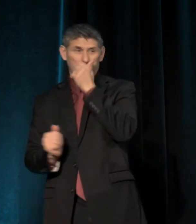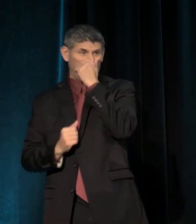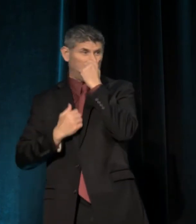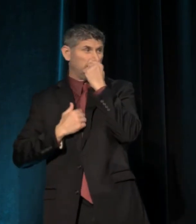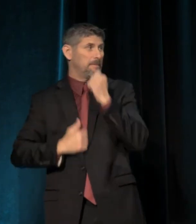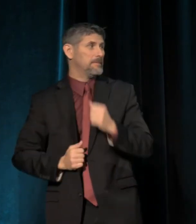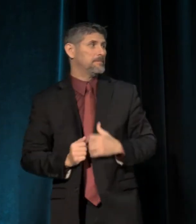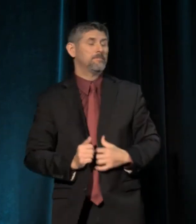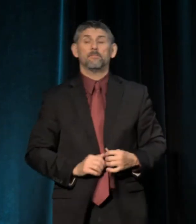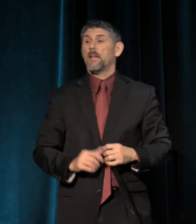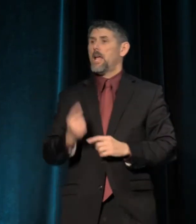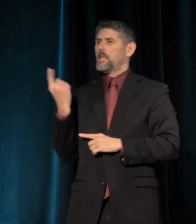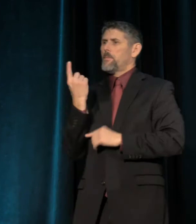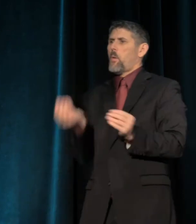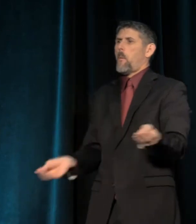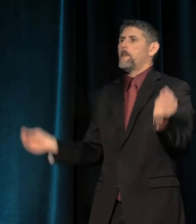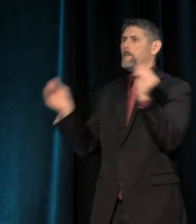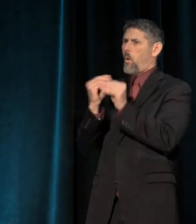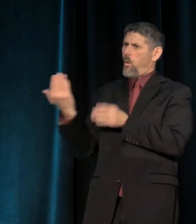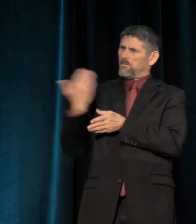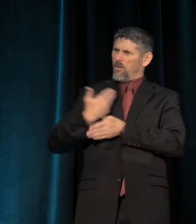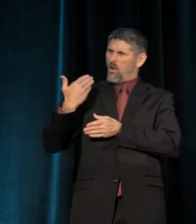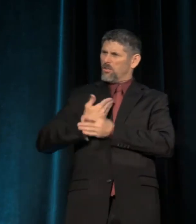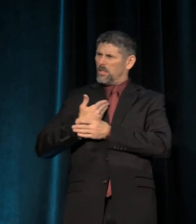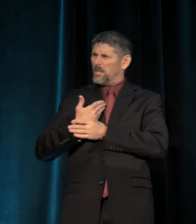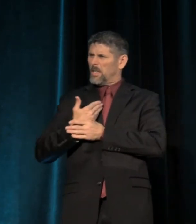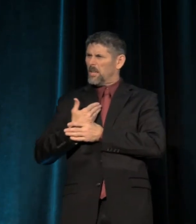And here's something that's even more disturbing in some ways, right?